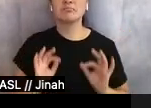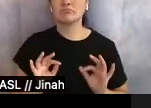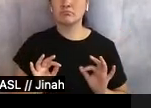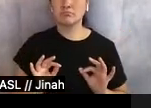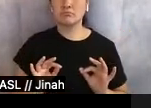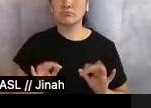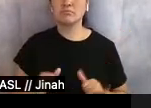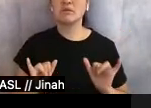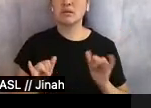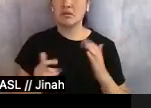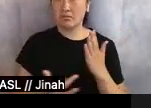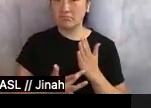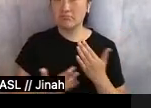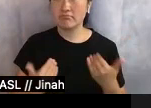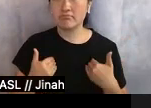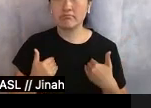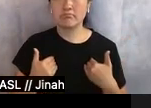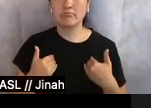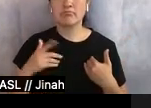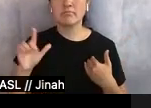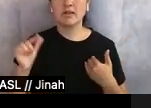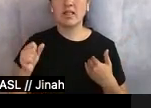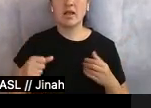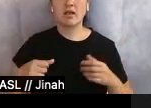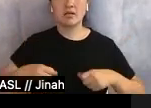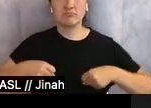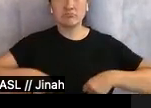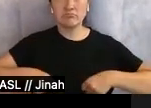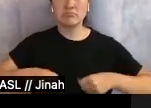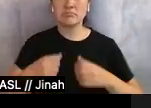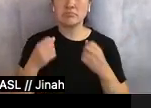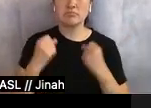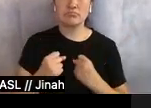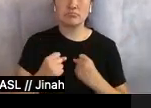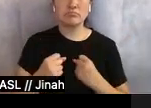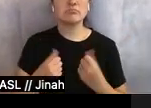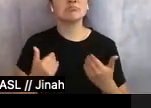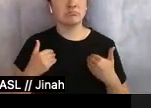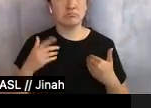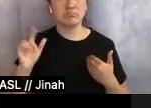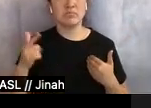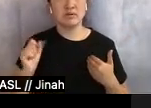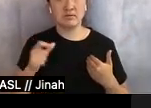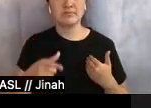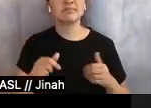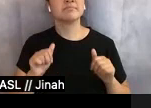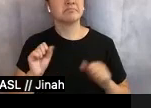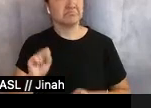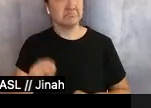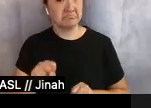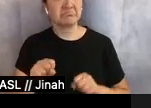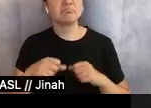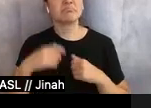technique. Her leg, steady—yes, she had legs; and aubergine—yes, remember, eggplant—she let herself